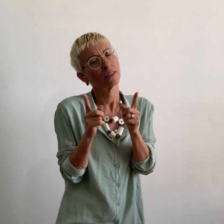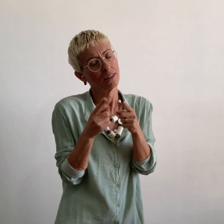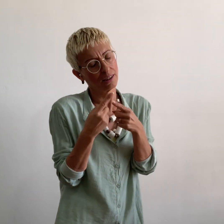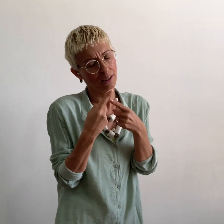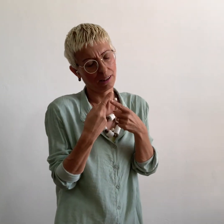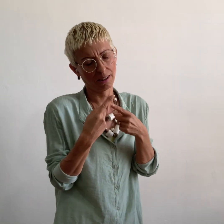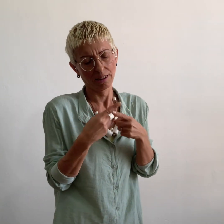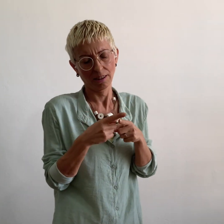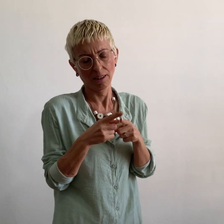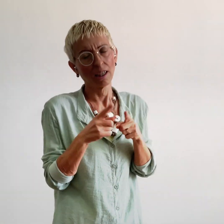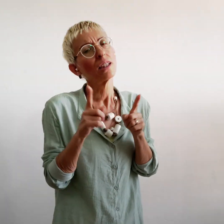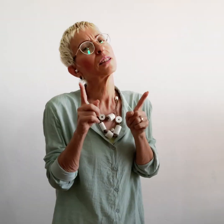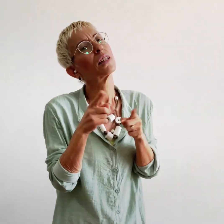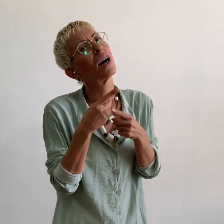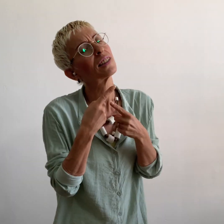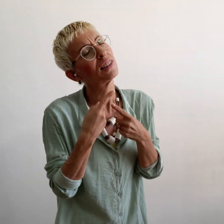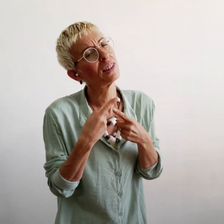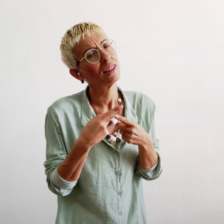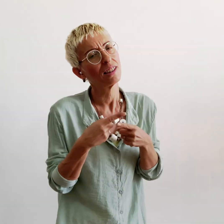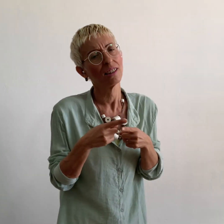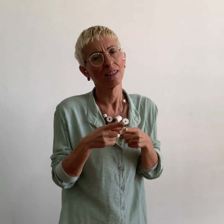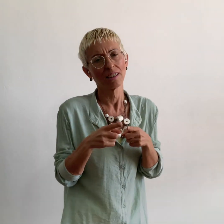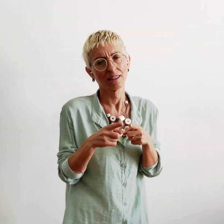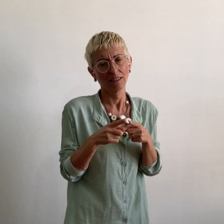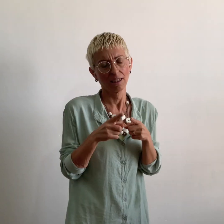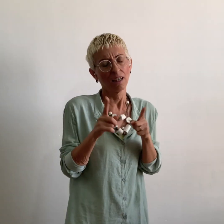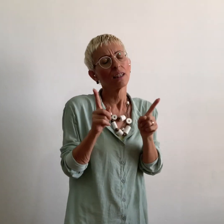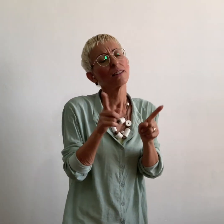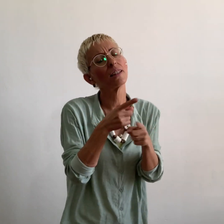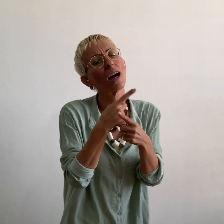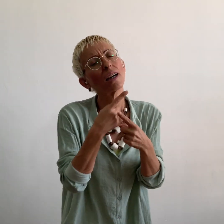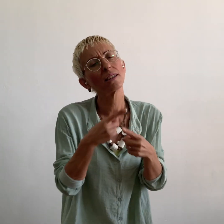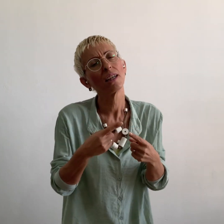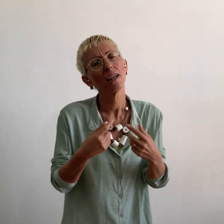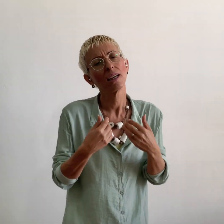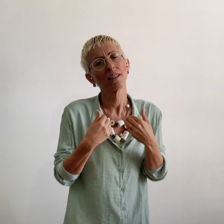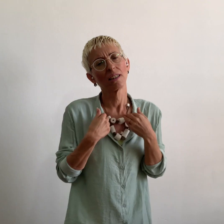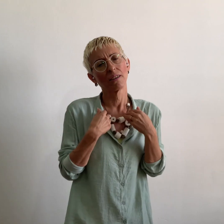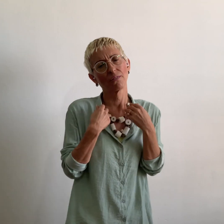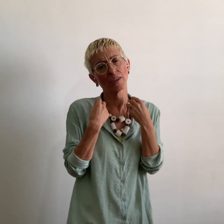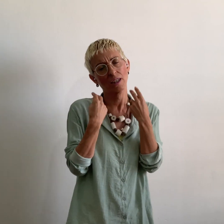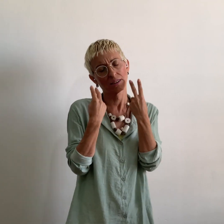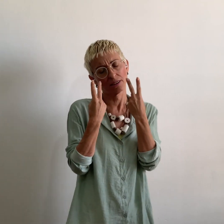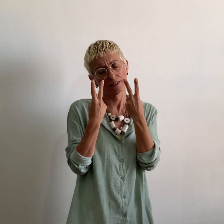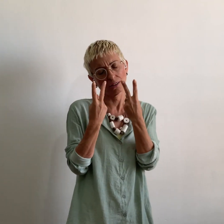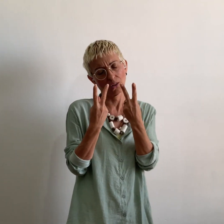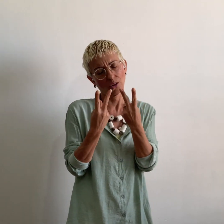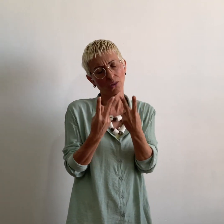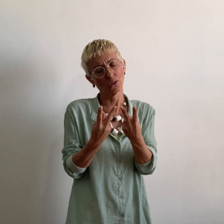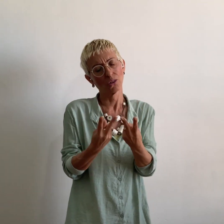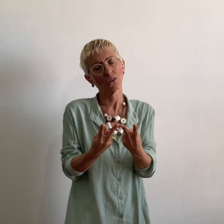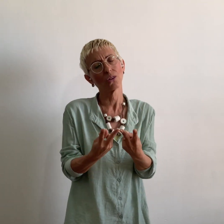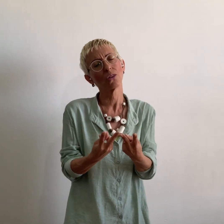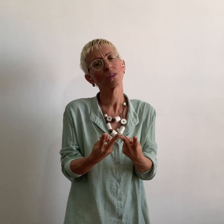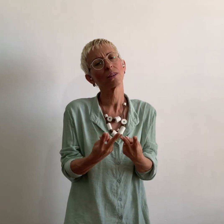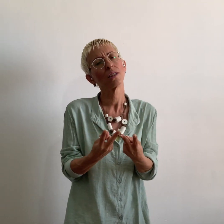Play, Play for me and i will be back